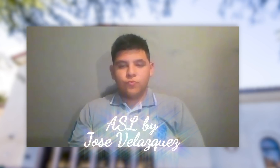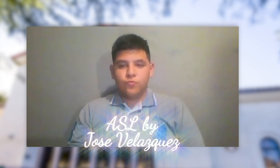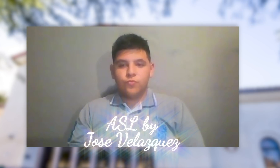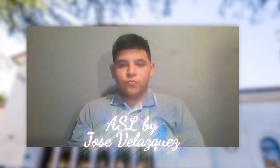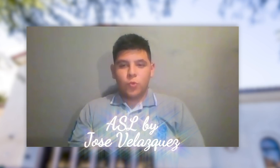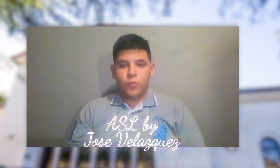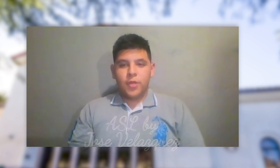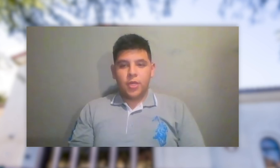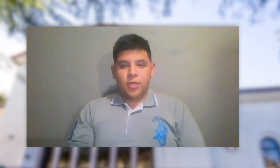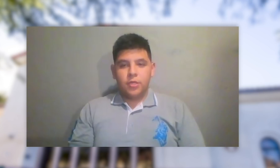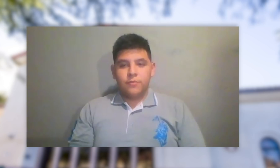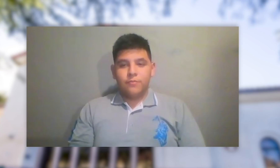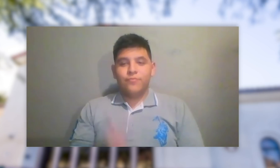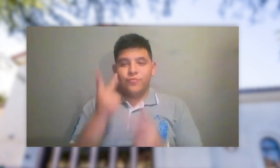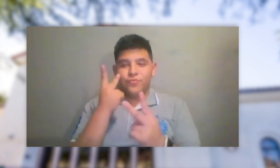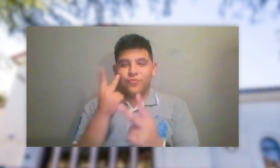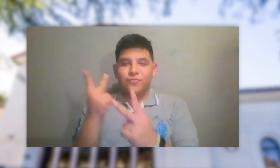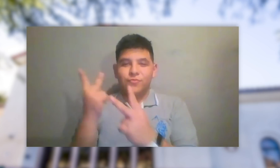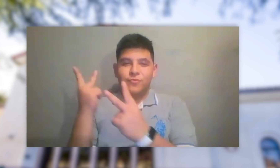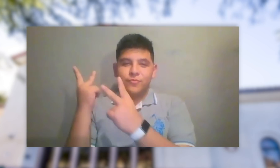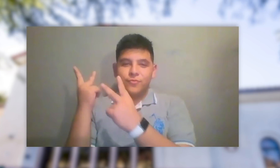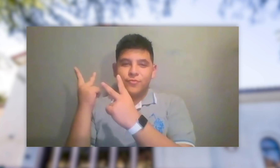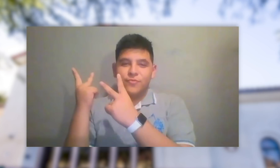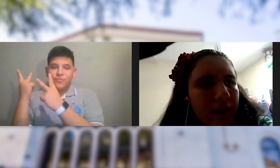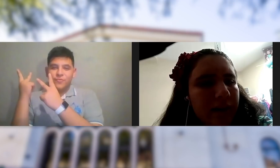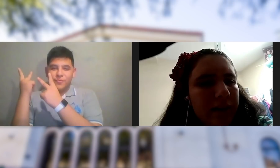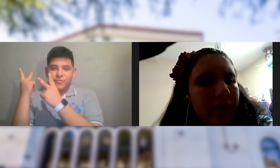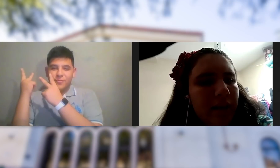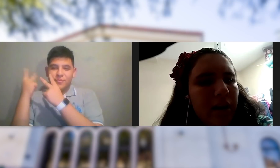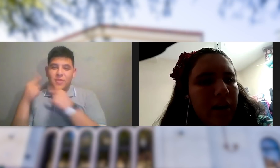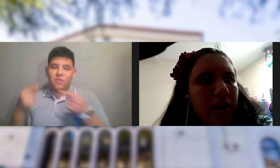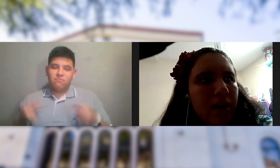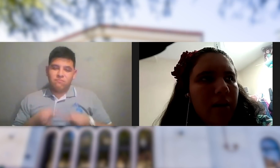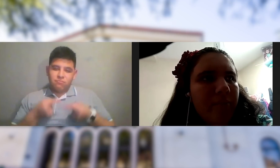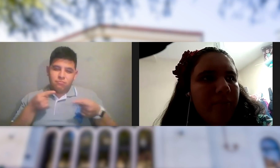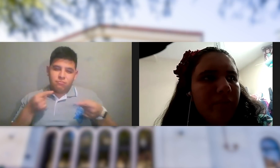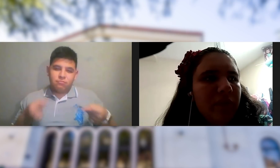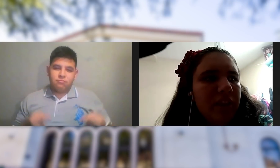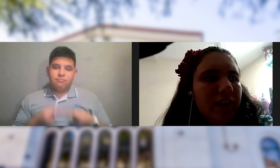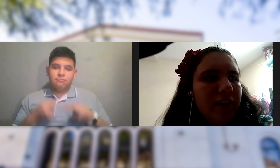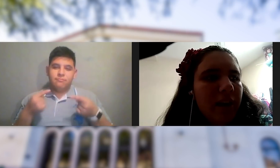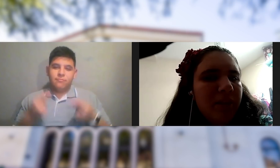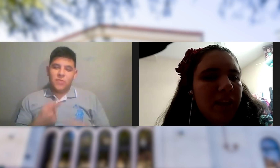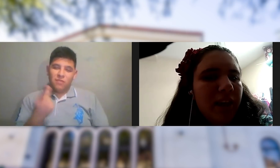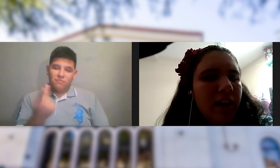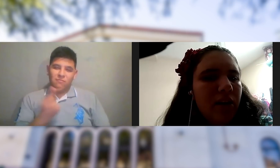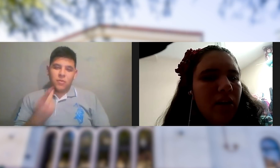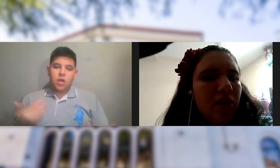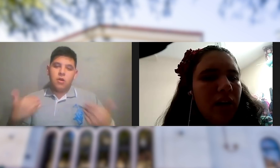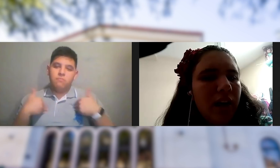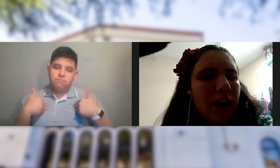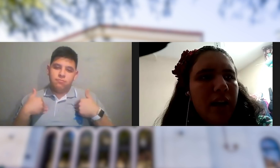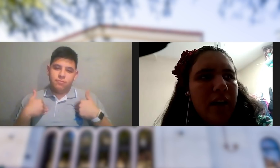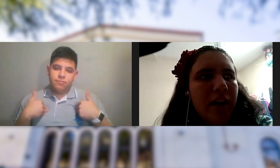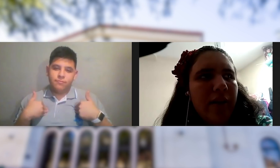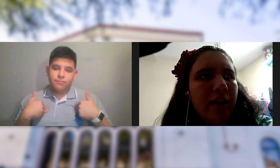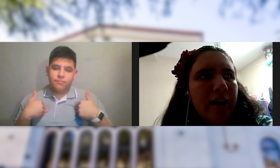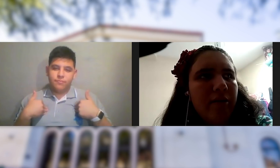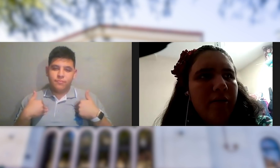THE SONG BEGINS, AND MULTIPLE STUDENTS ARE SEEN ON THE SCREEN. SOME TIMES IN OUR LIVES